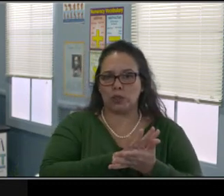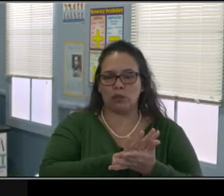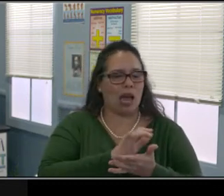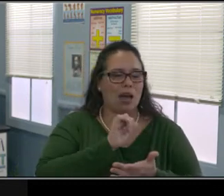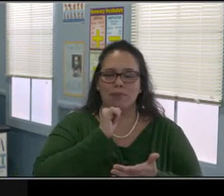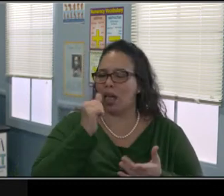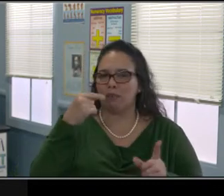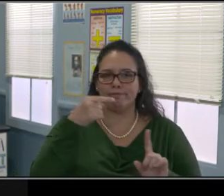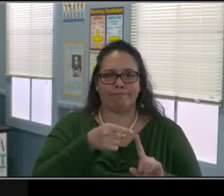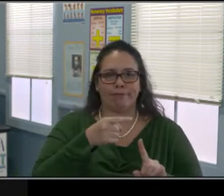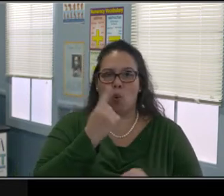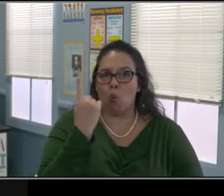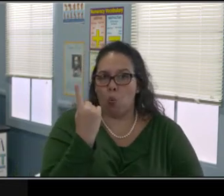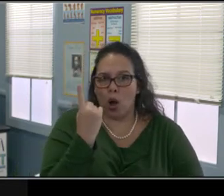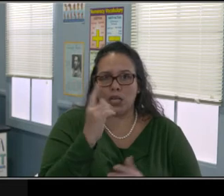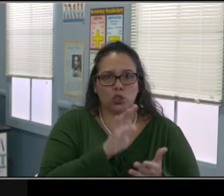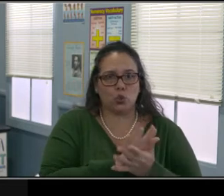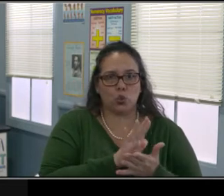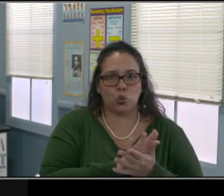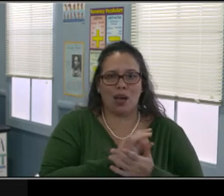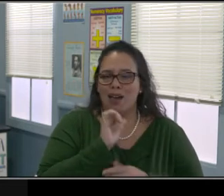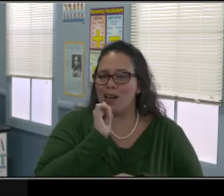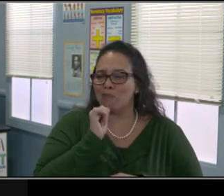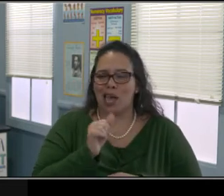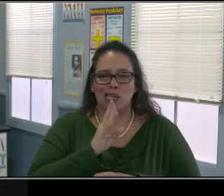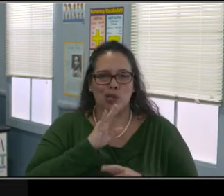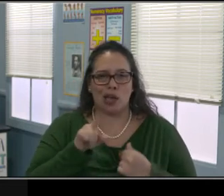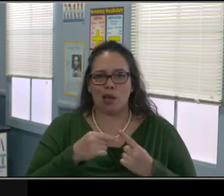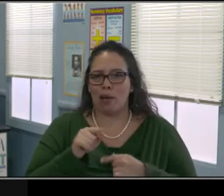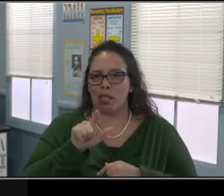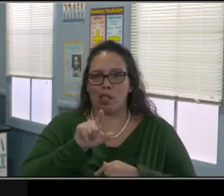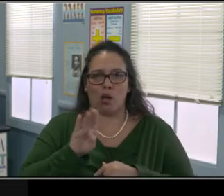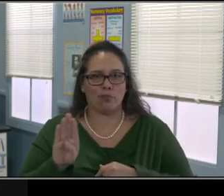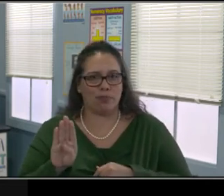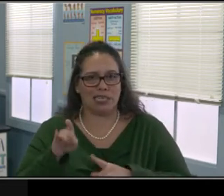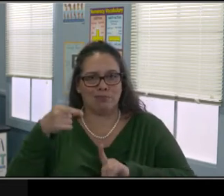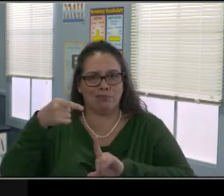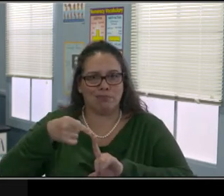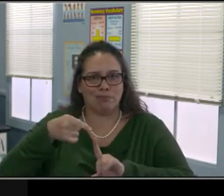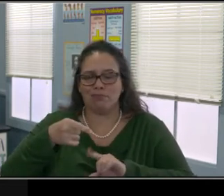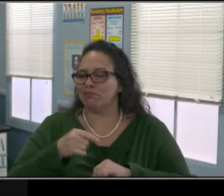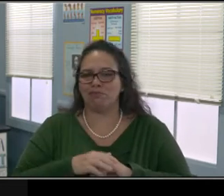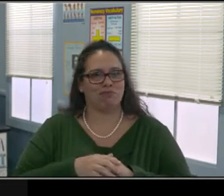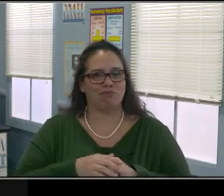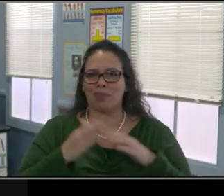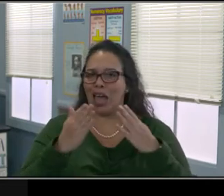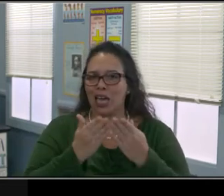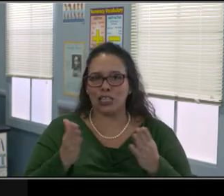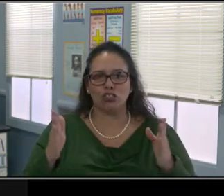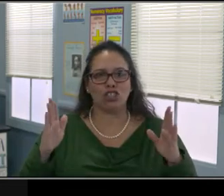If they don't have that device, it's gonna be very hard for kids to access their education.